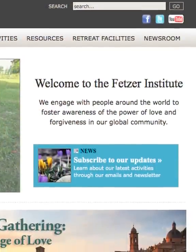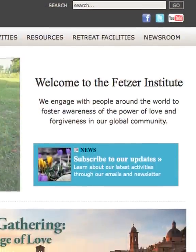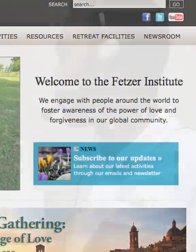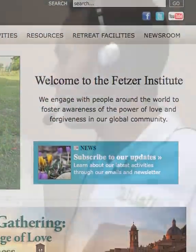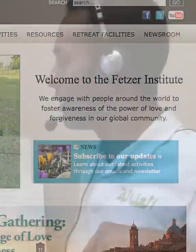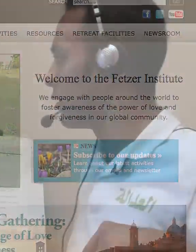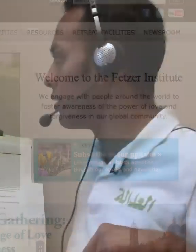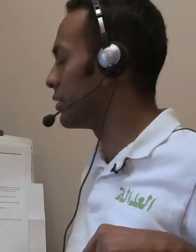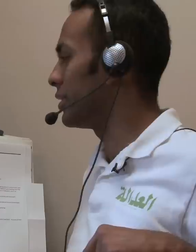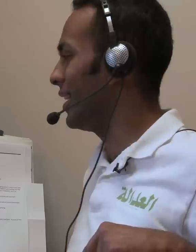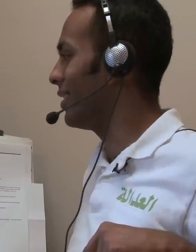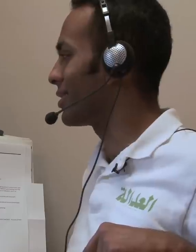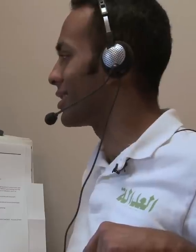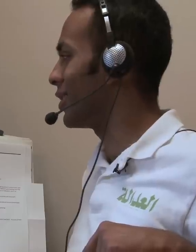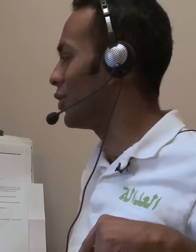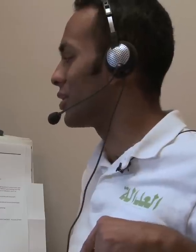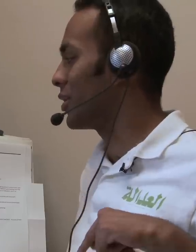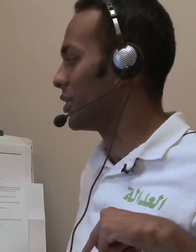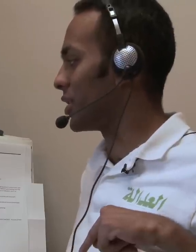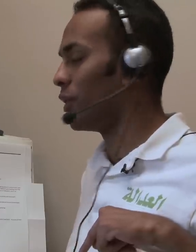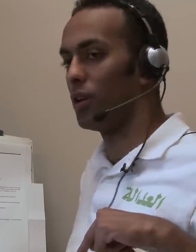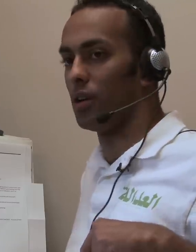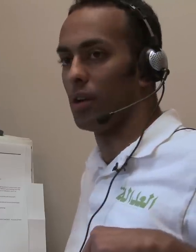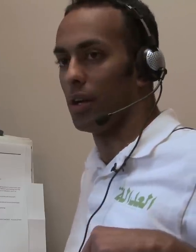We looked to experts and to the principles of universal design for guidance.